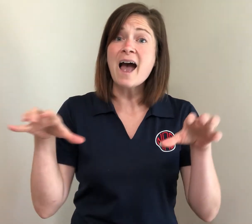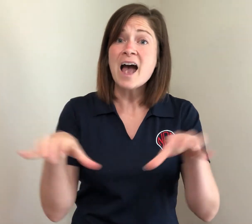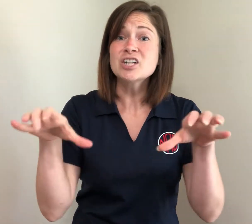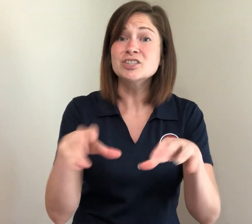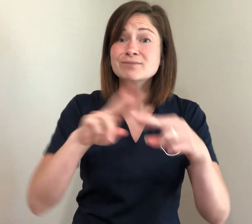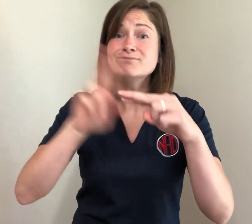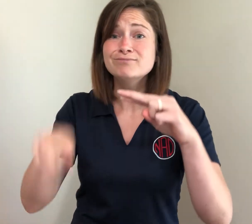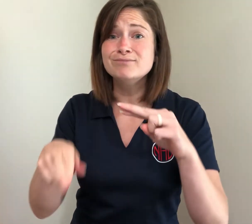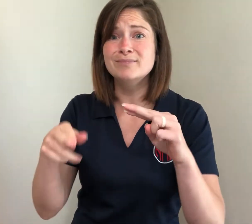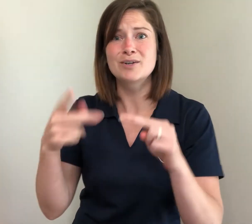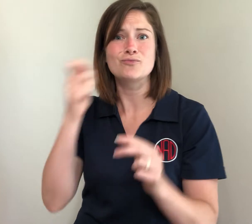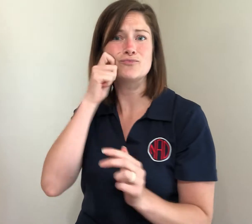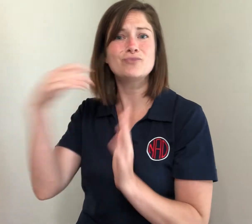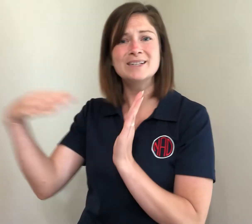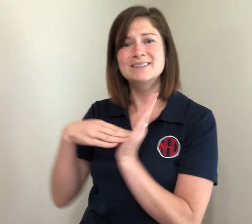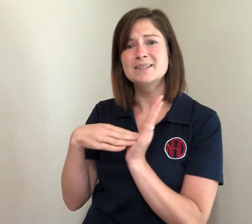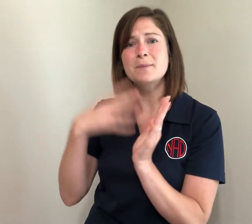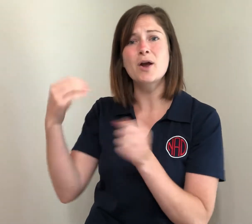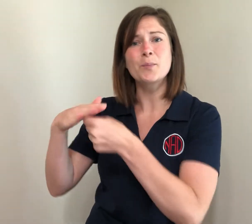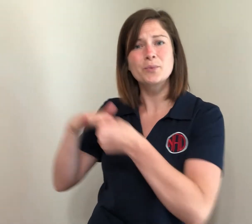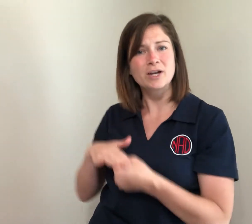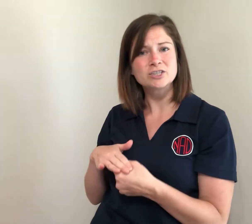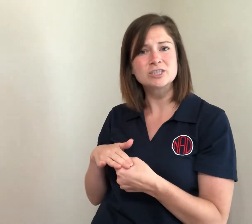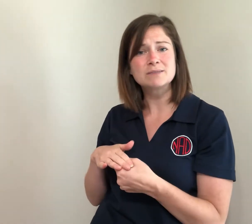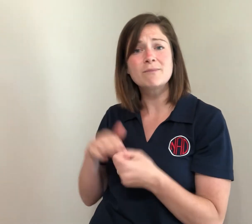These actions are a result of systemic racism and oppression,